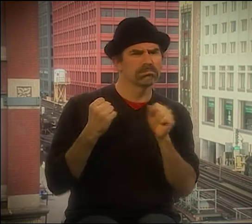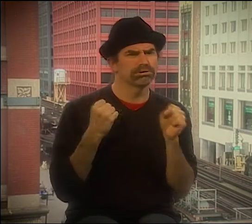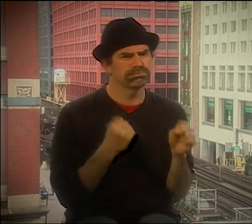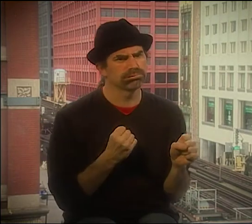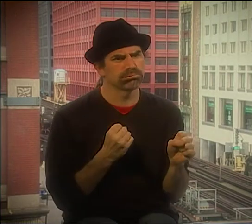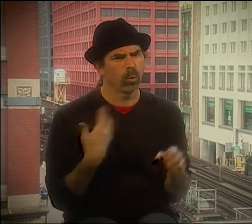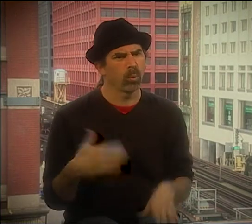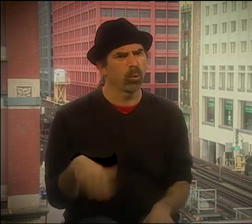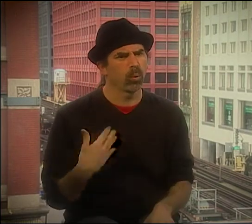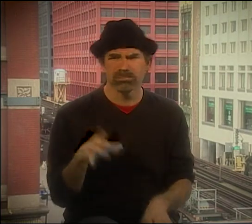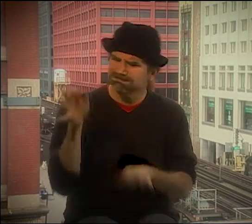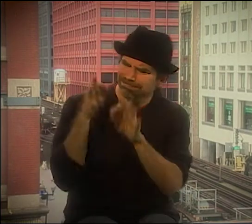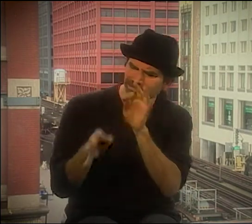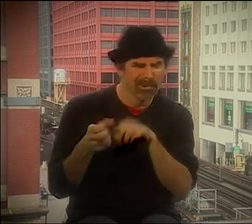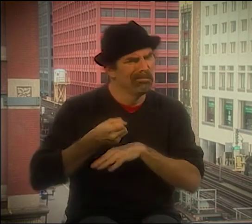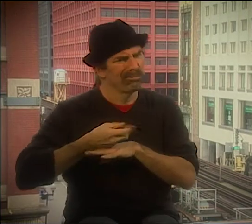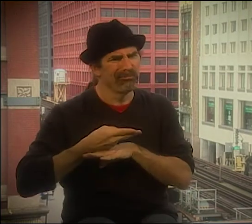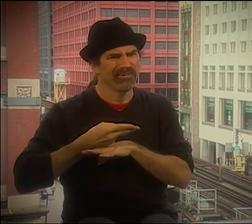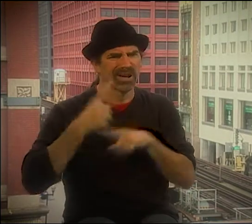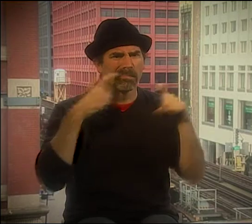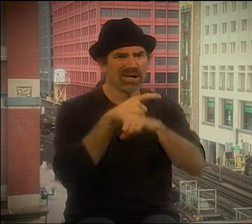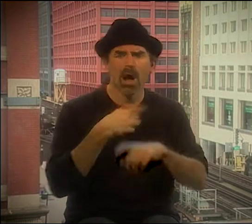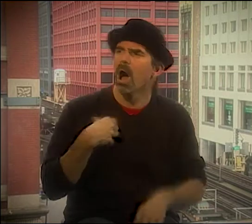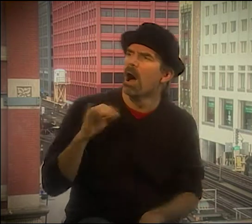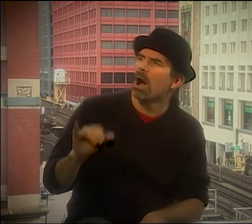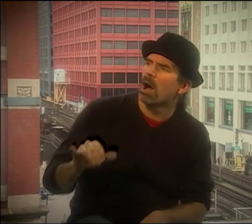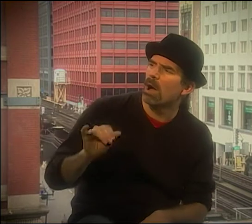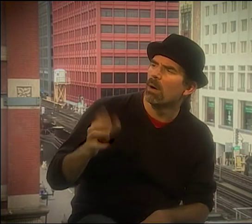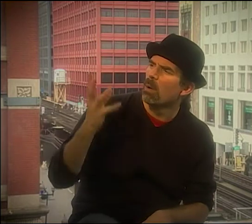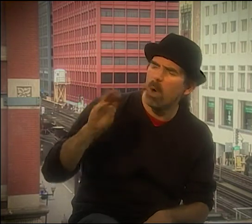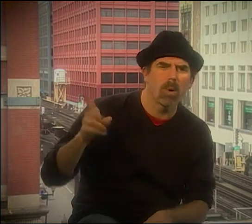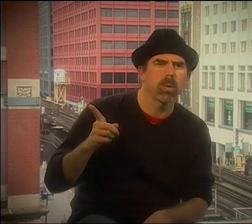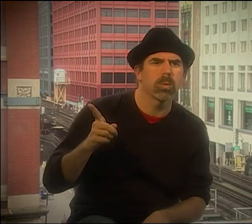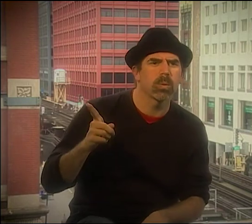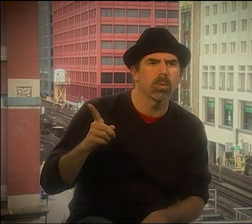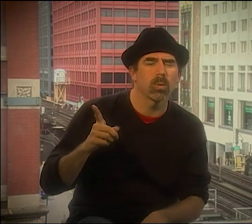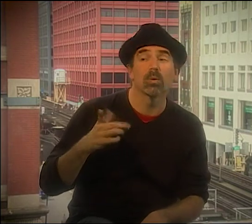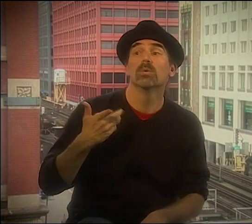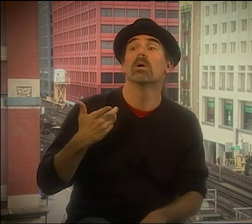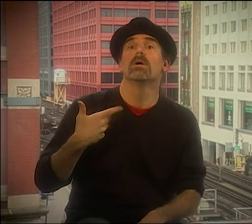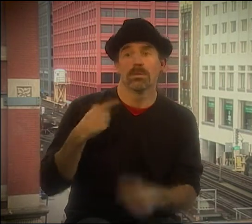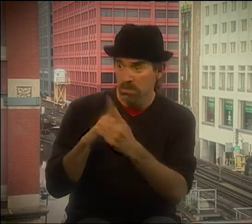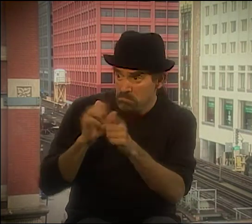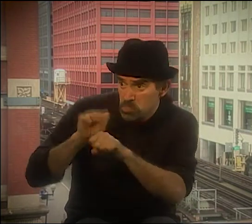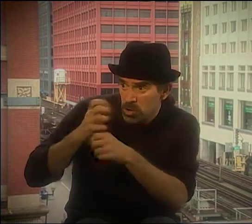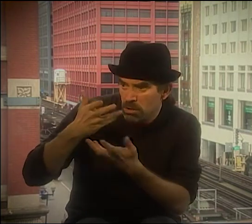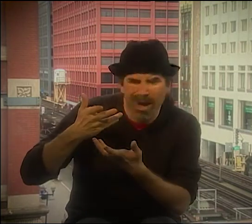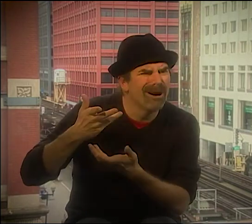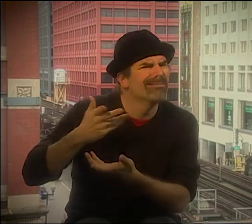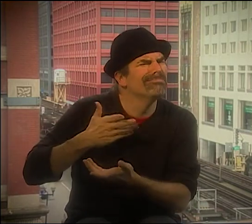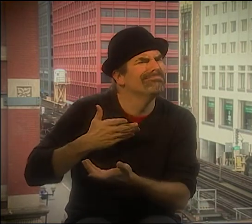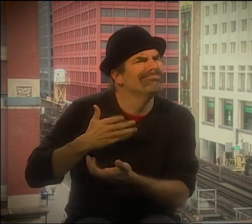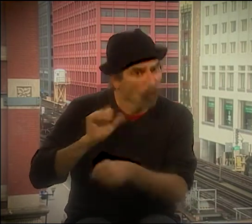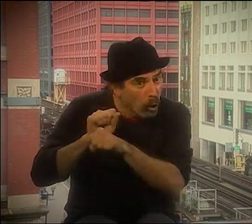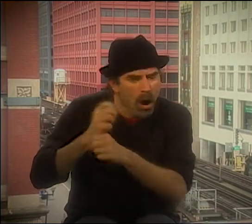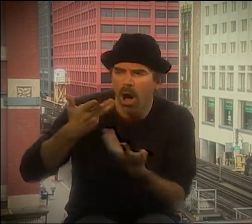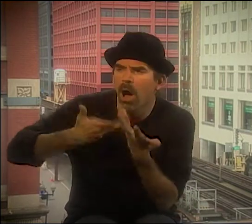INSTEAD OF BEING BARRAGED WITH IMAGERY. SOMETIMES, I'M SORT OF LIKE THROWING THINGS AT THE AUDIENCE, BUT HE WAS SO CLEAR.